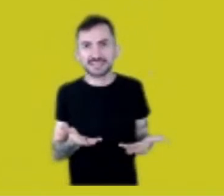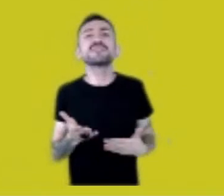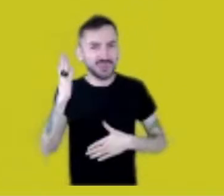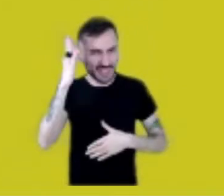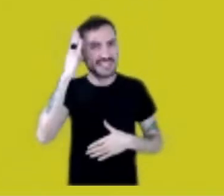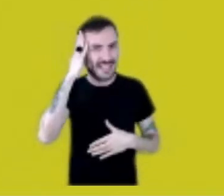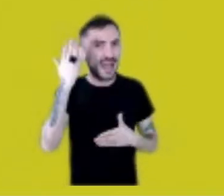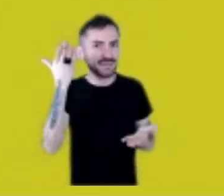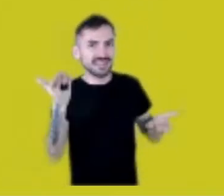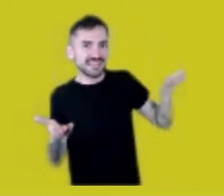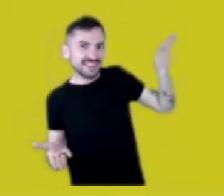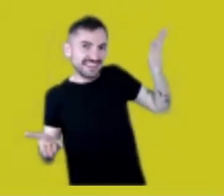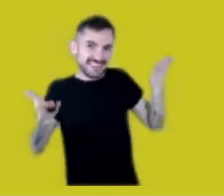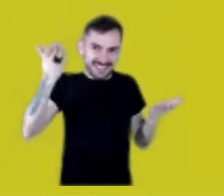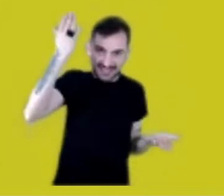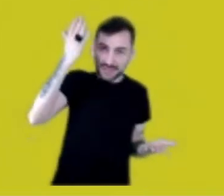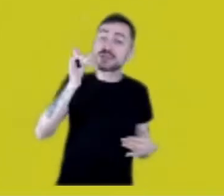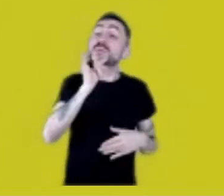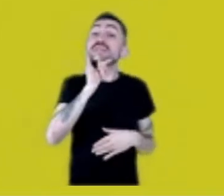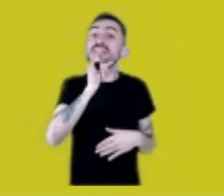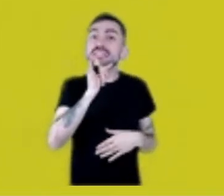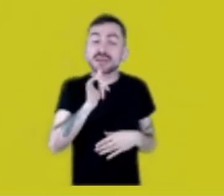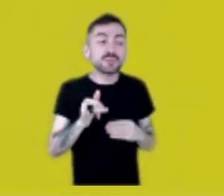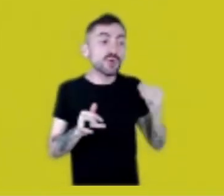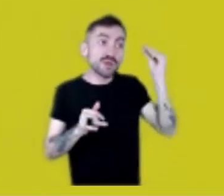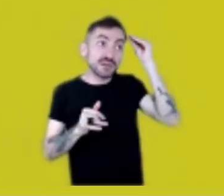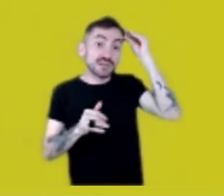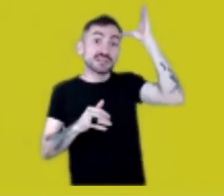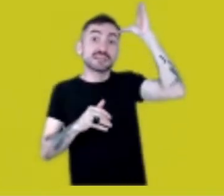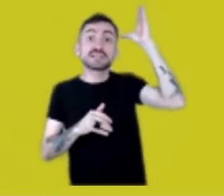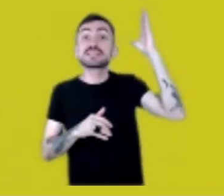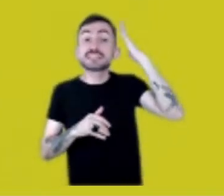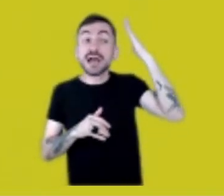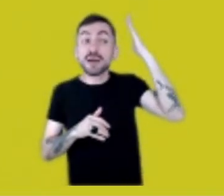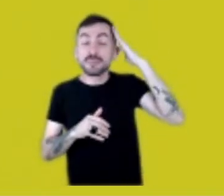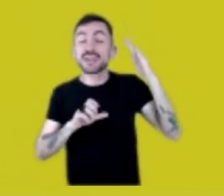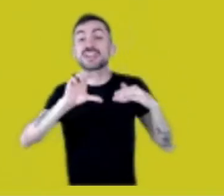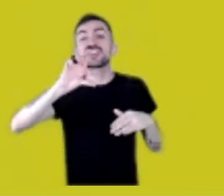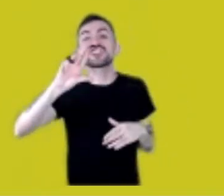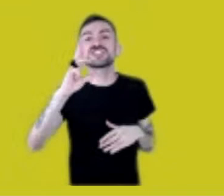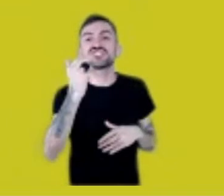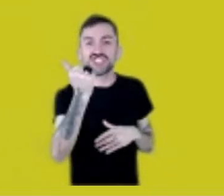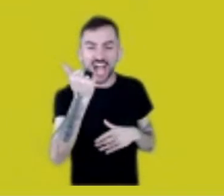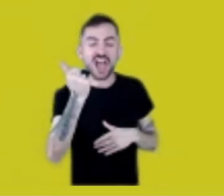They say, “The tea the kuiã,